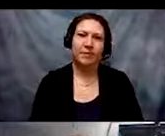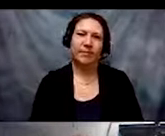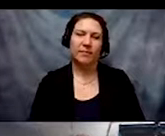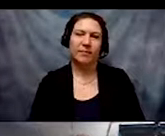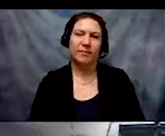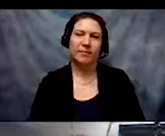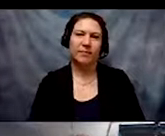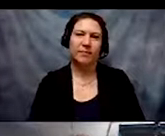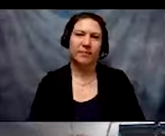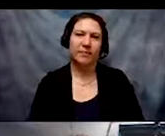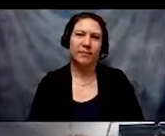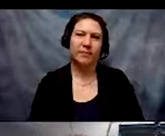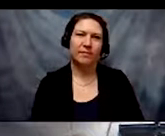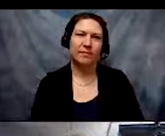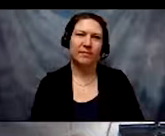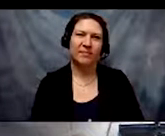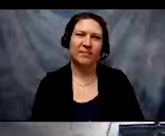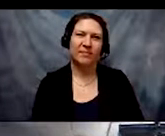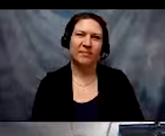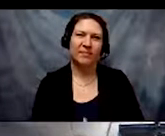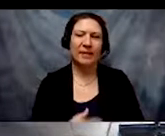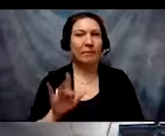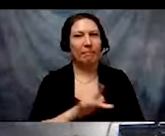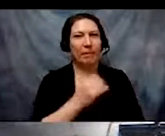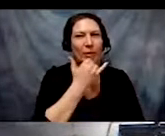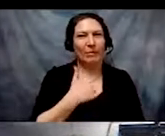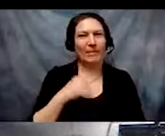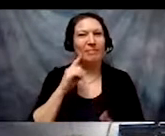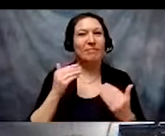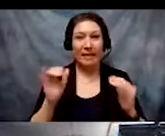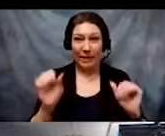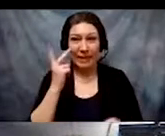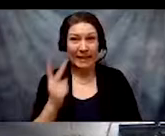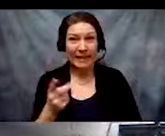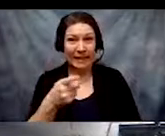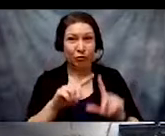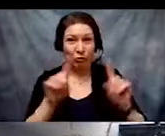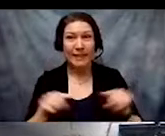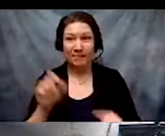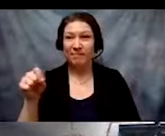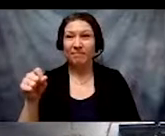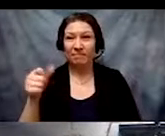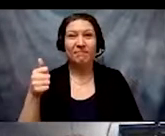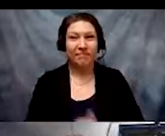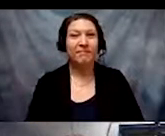Here we go. Sorry. I clicked the wrong thing. Can you see the screen, everybody?